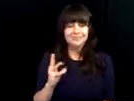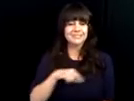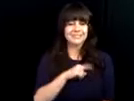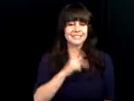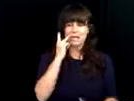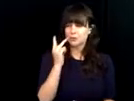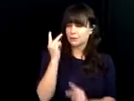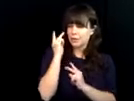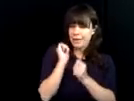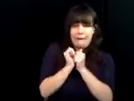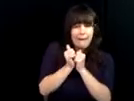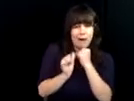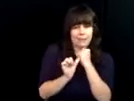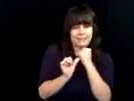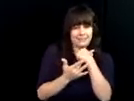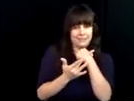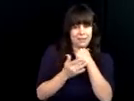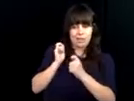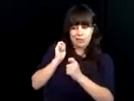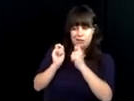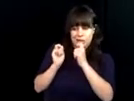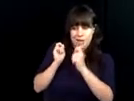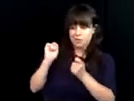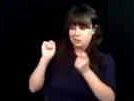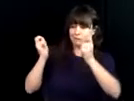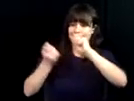OMS or other pieces of technology that were cutting edge